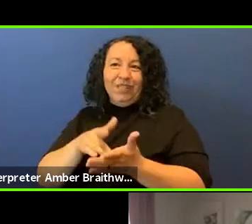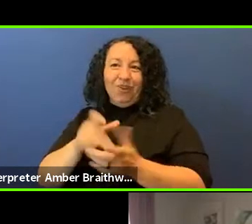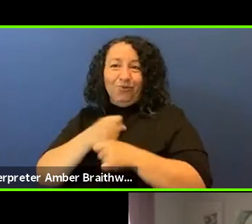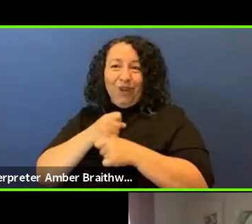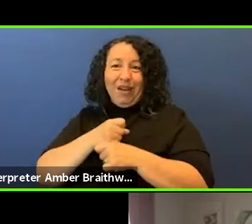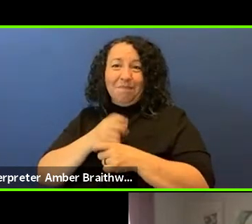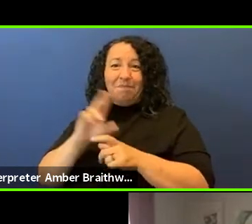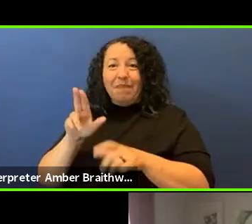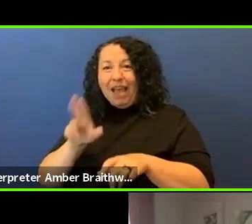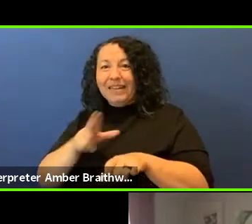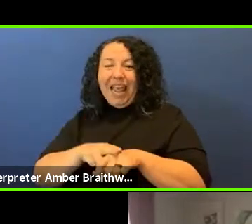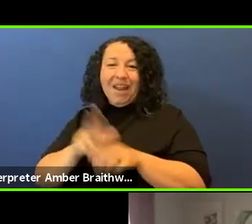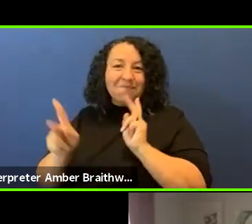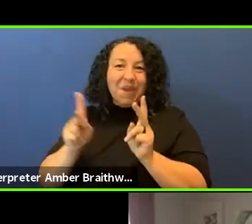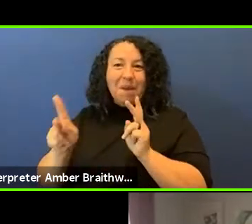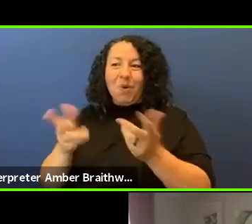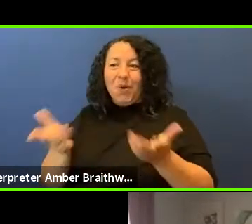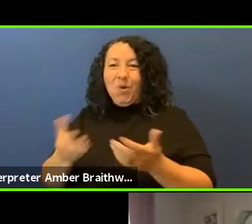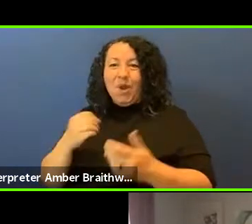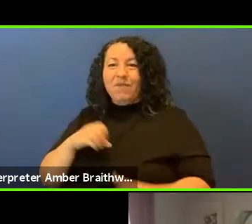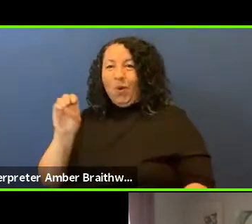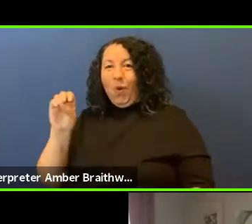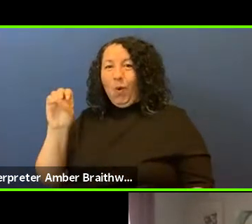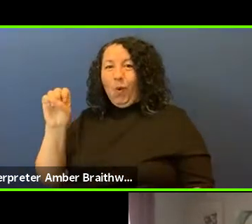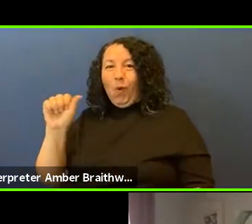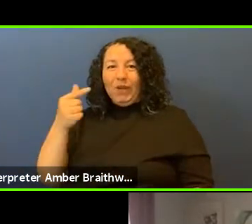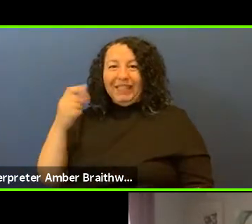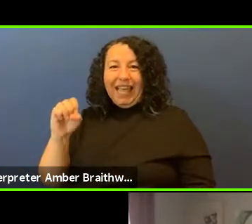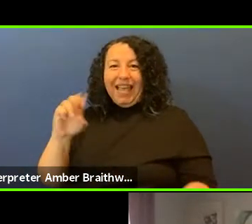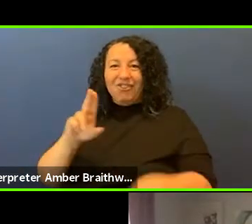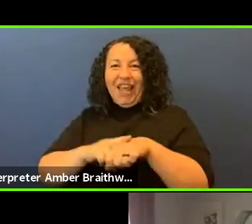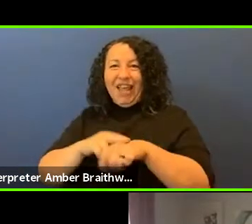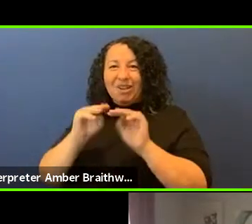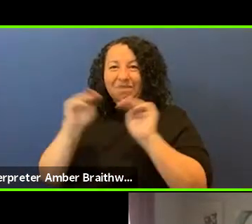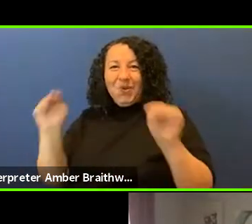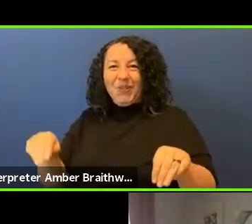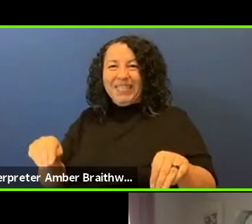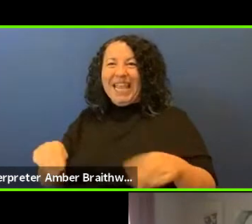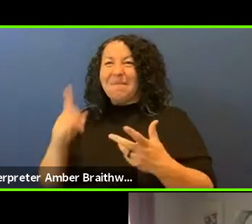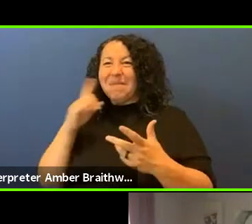we have the Osage Nation Museum - wow I thought I had a lot more time than that